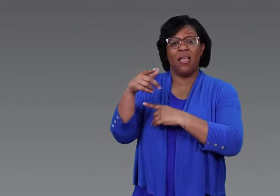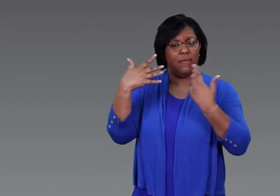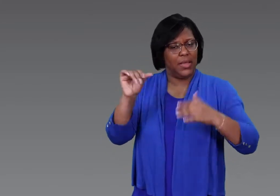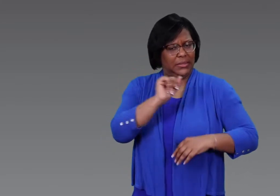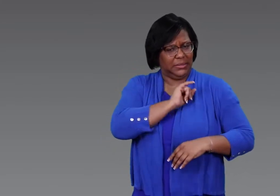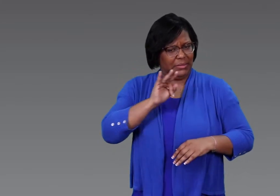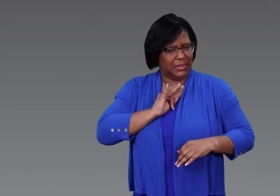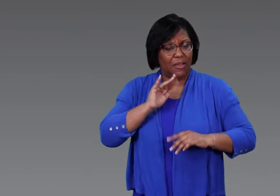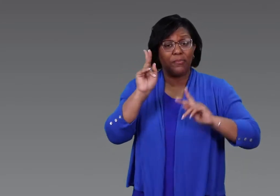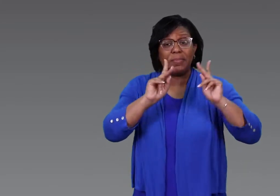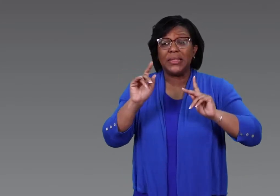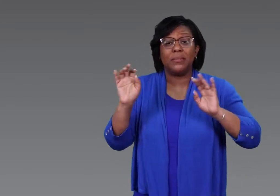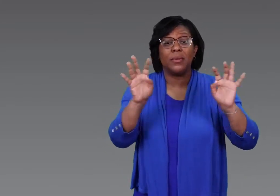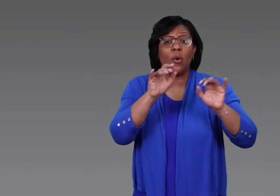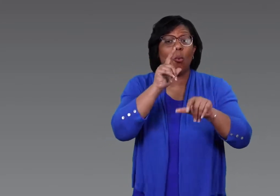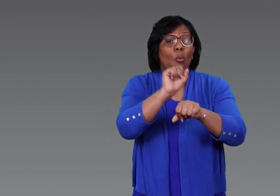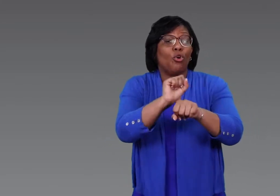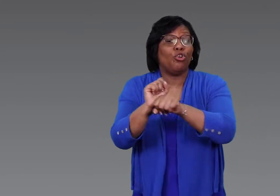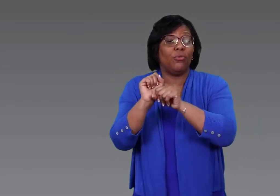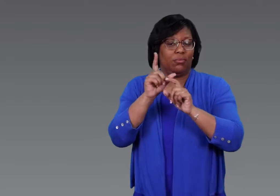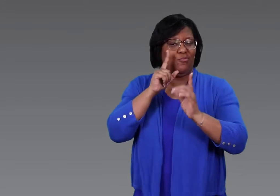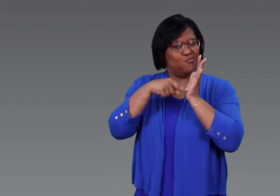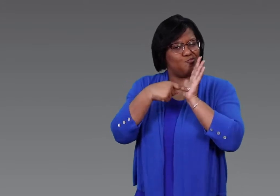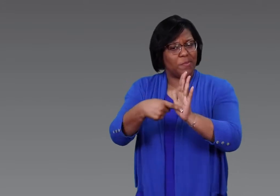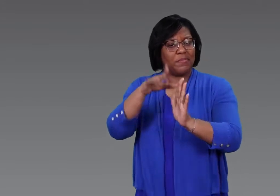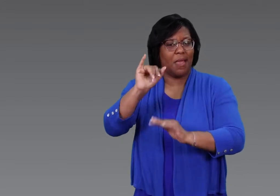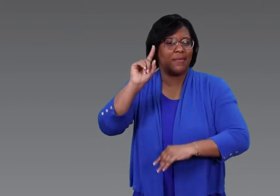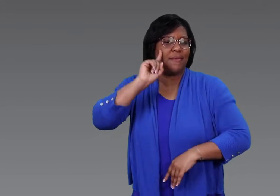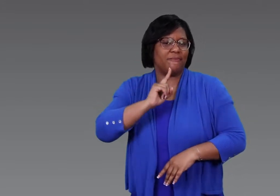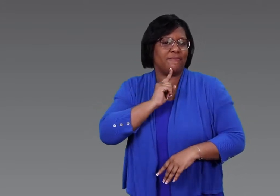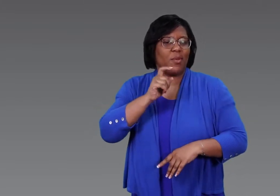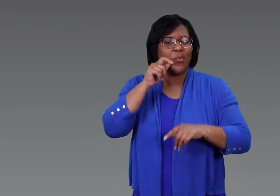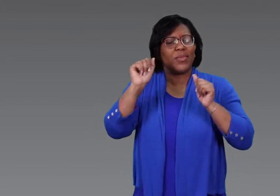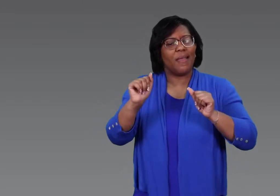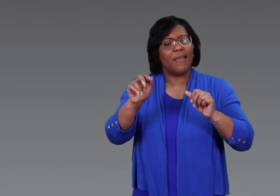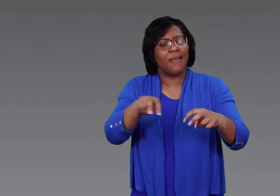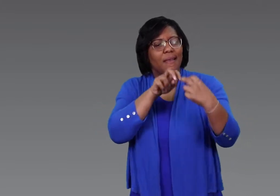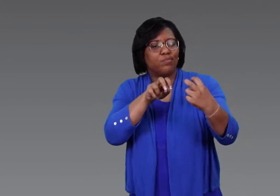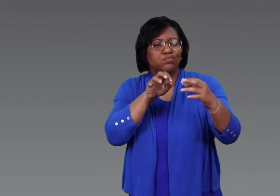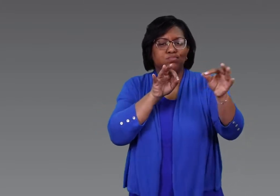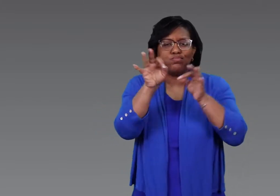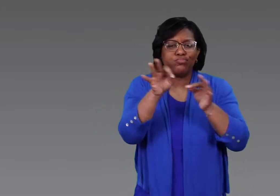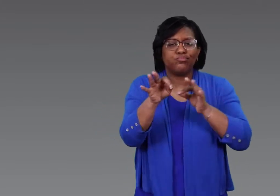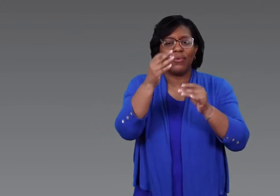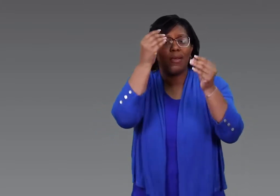The hotline is staffed by deaf representatives who can explain the information available and